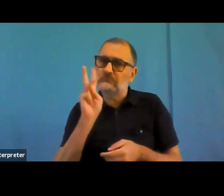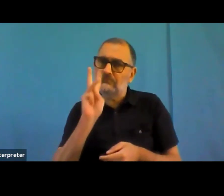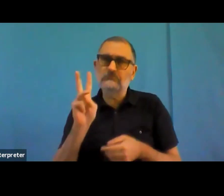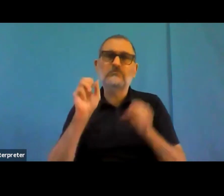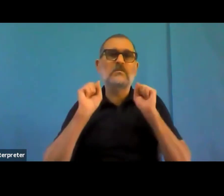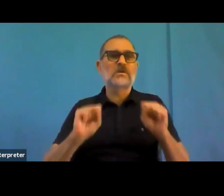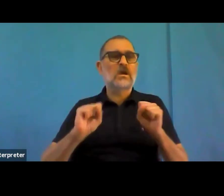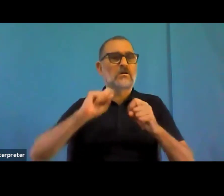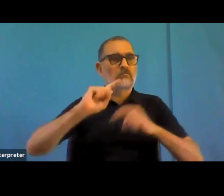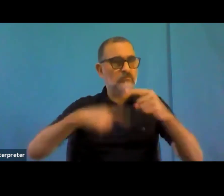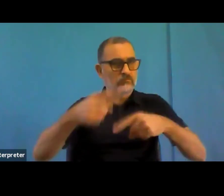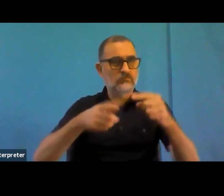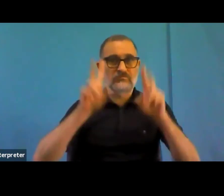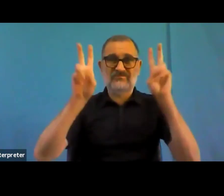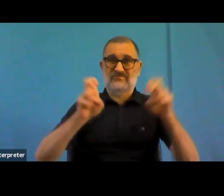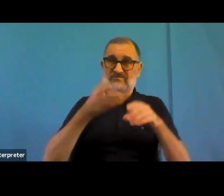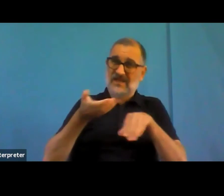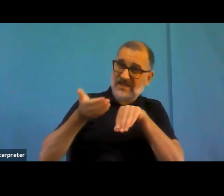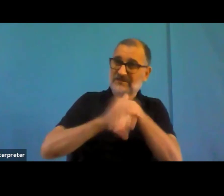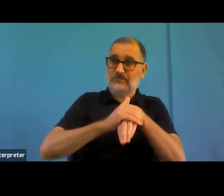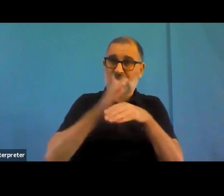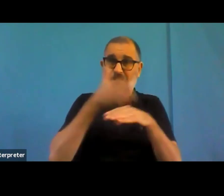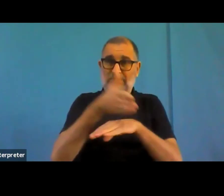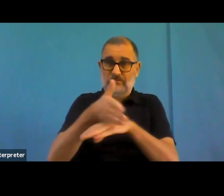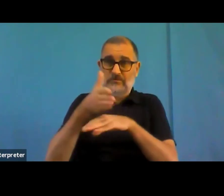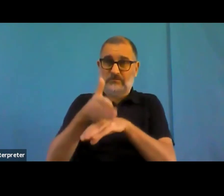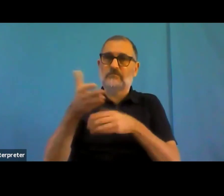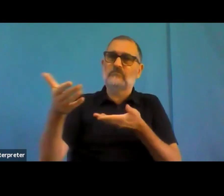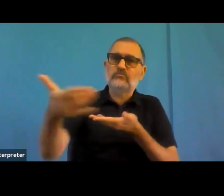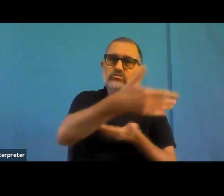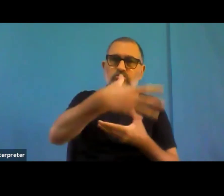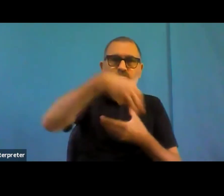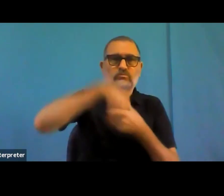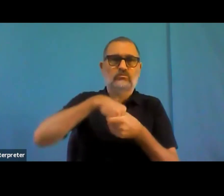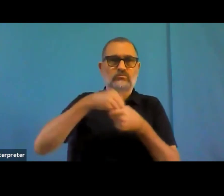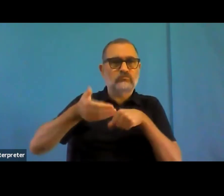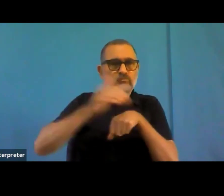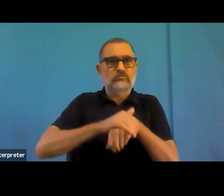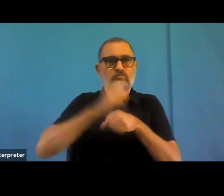And then there is a document saying we are not accessible, and then everyone is moving on with their lives without making things accessible.